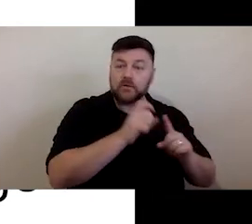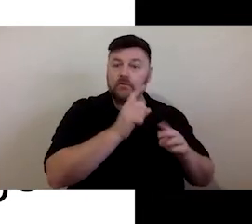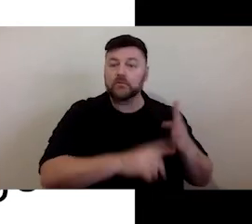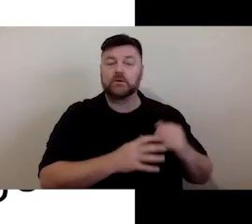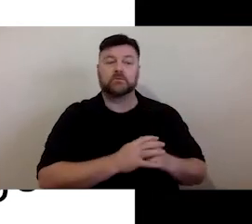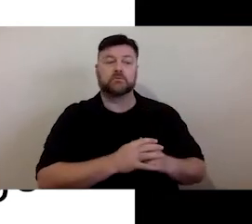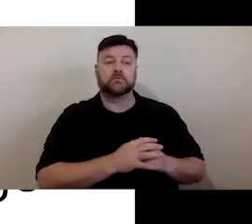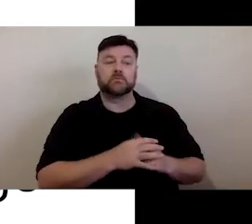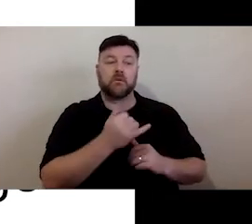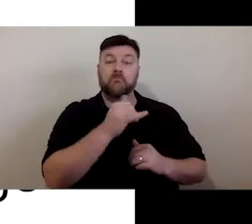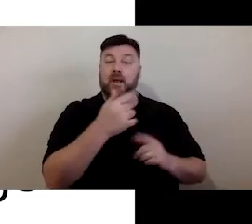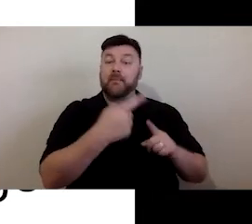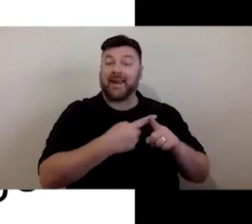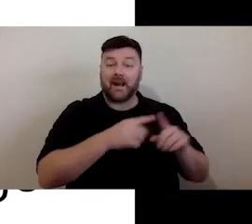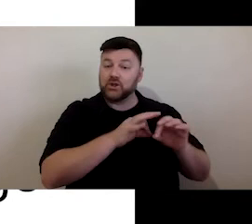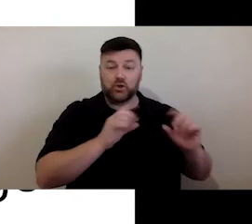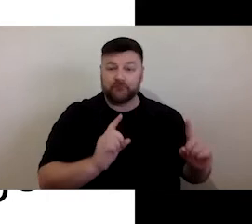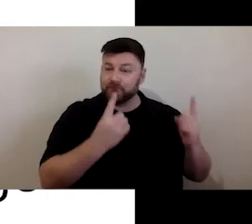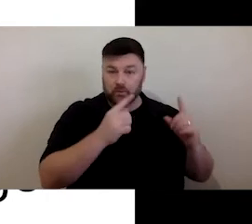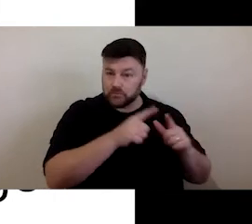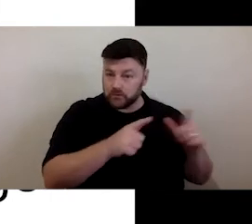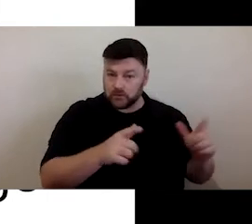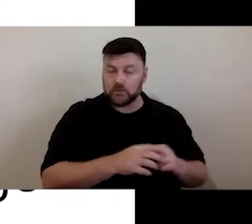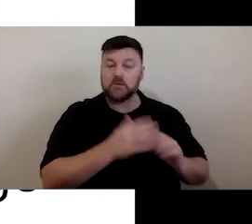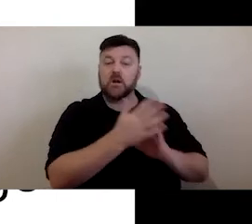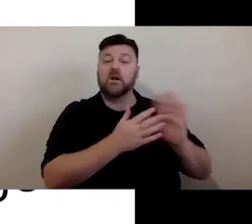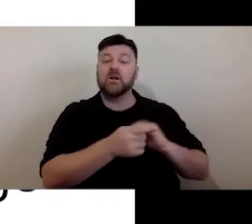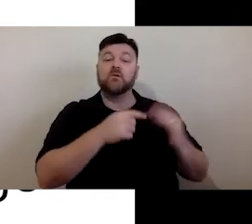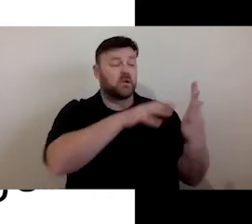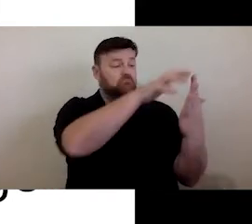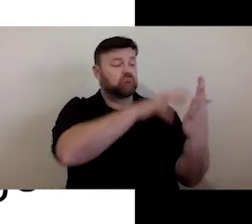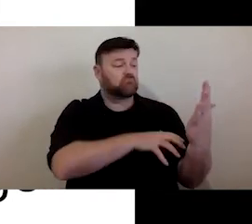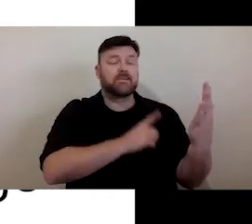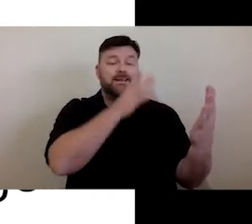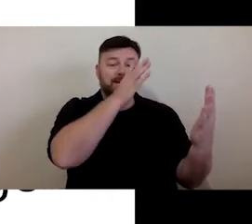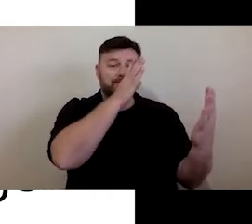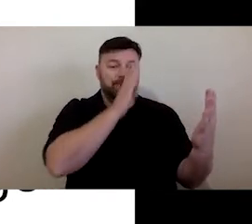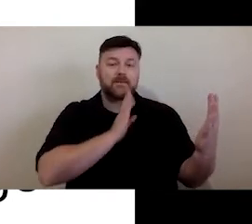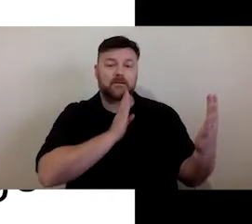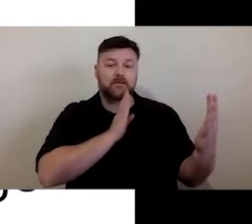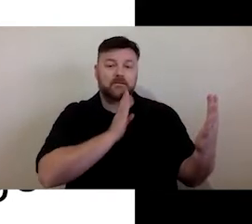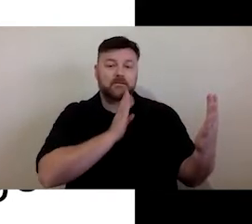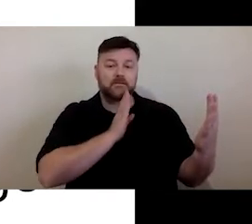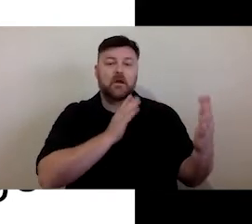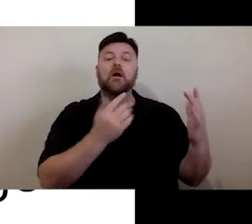document's main up of is very plain, written English, but also graphics.